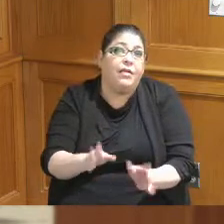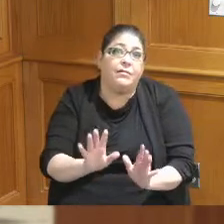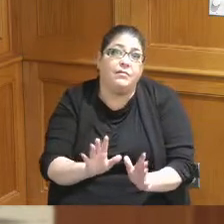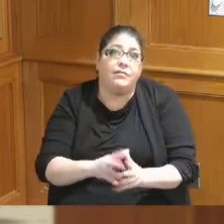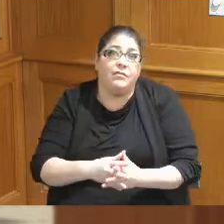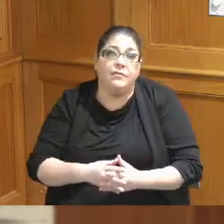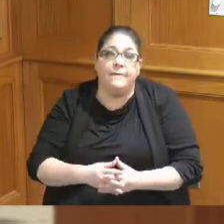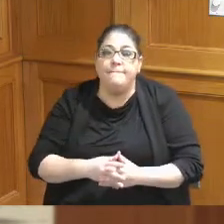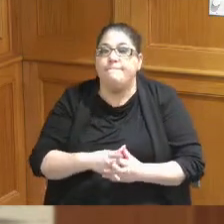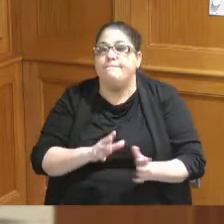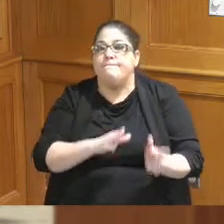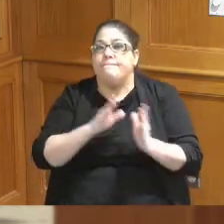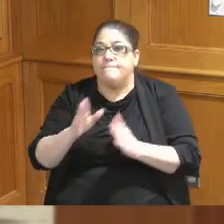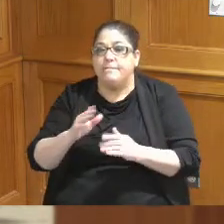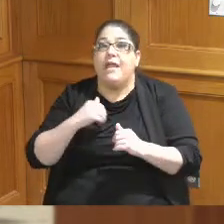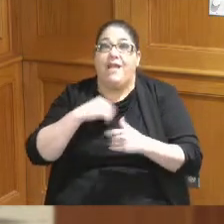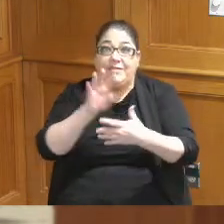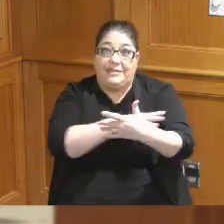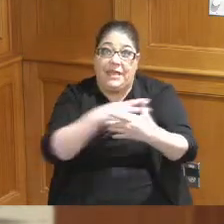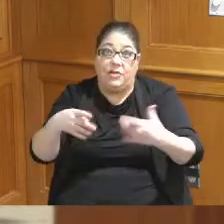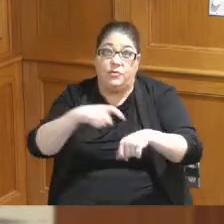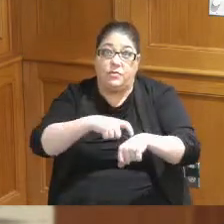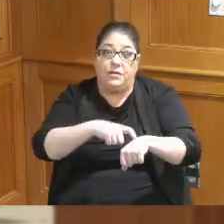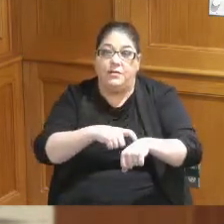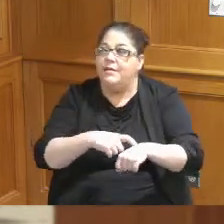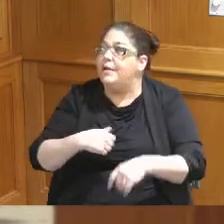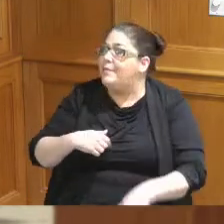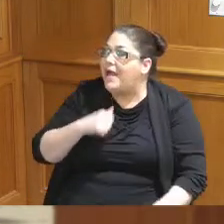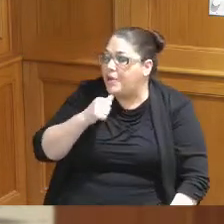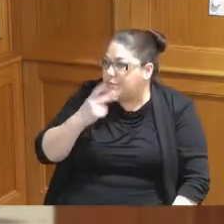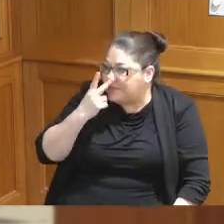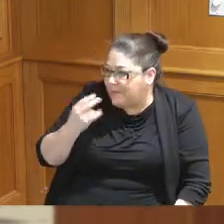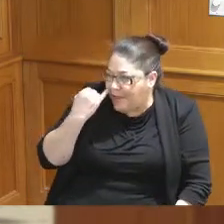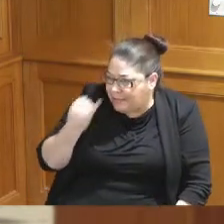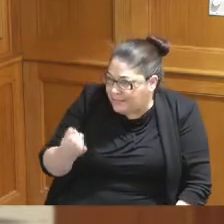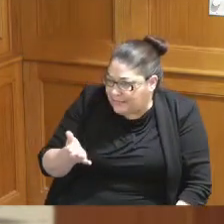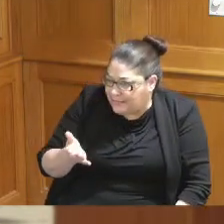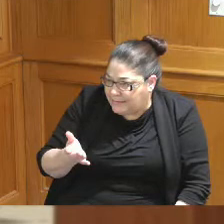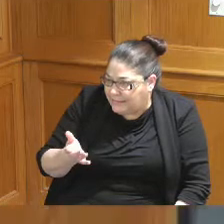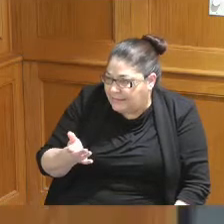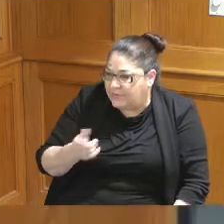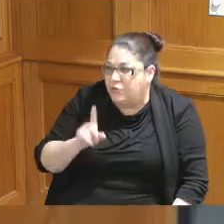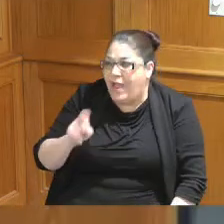secondly there is a schedule but I'll say ideas because these are things you got to get approved